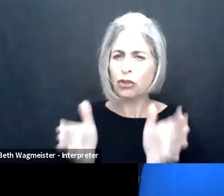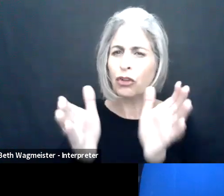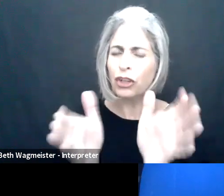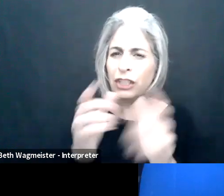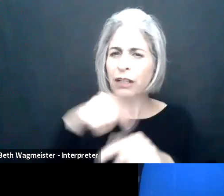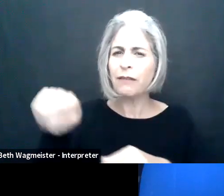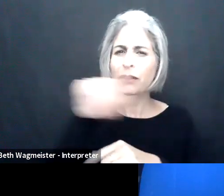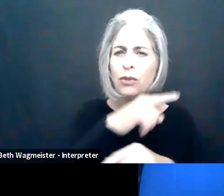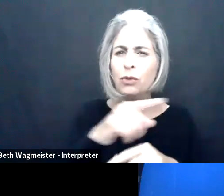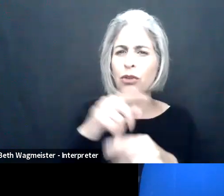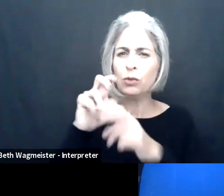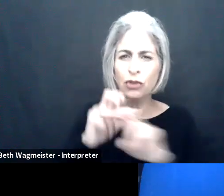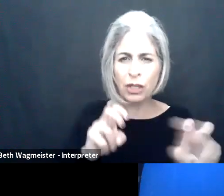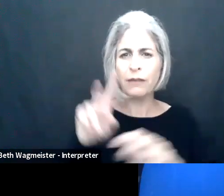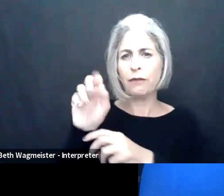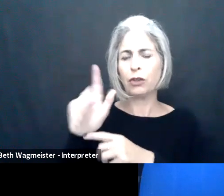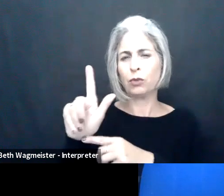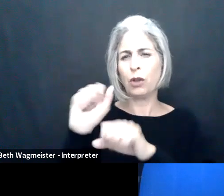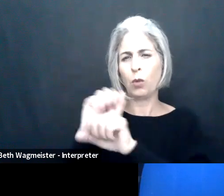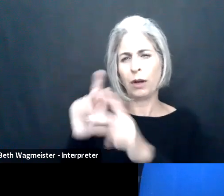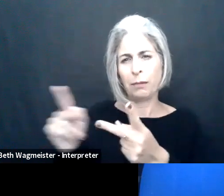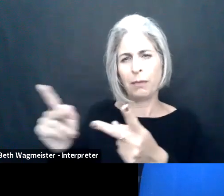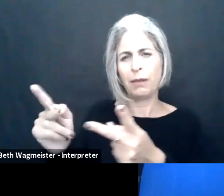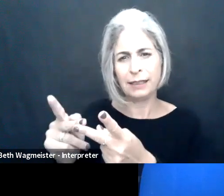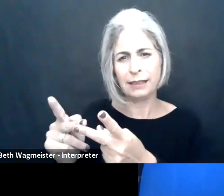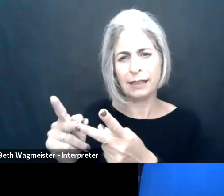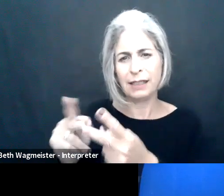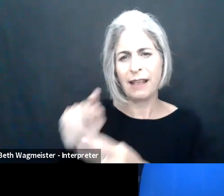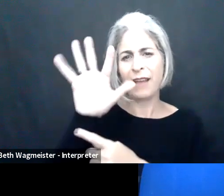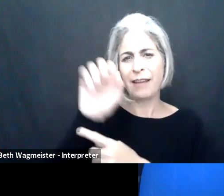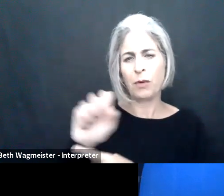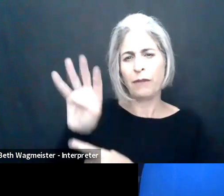see the shift to virtual workplaces as actually favorable to persons with